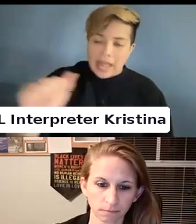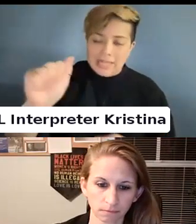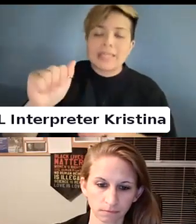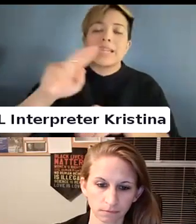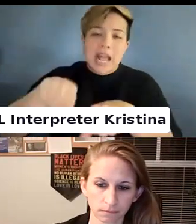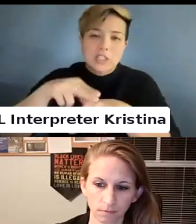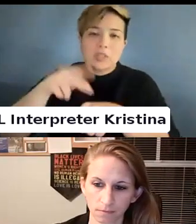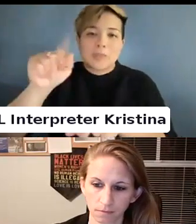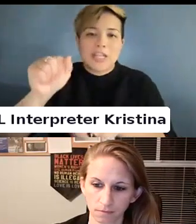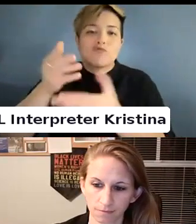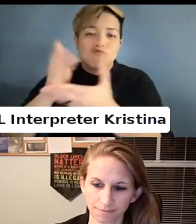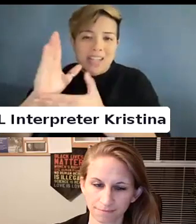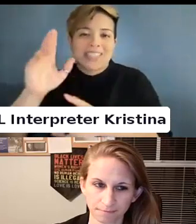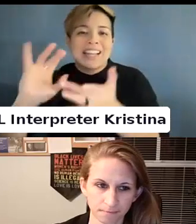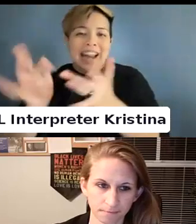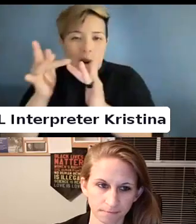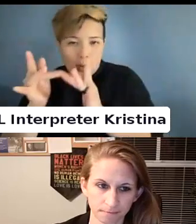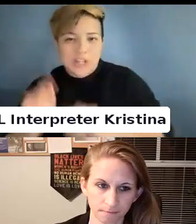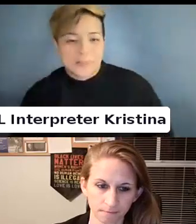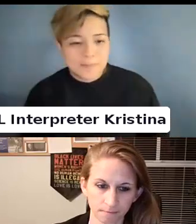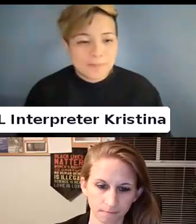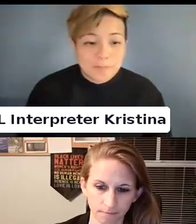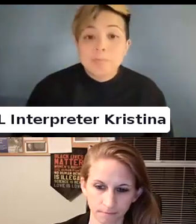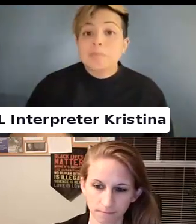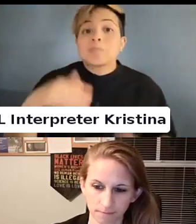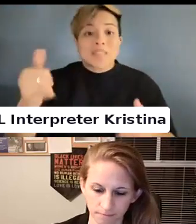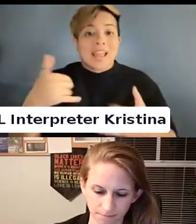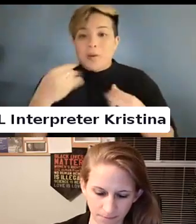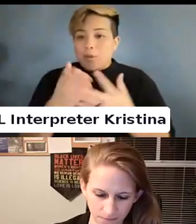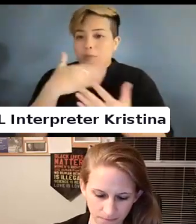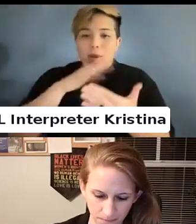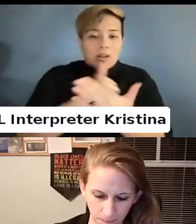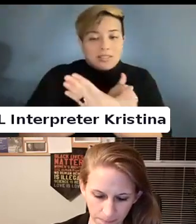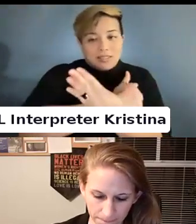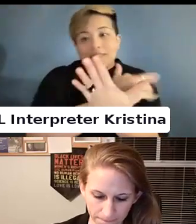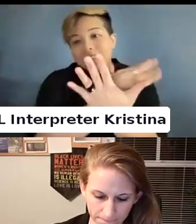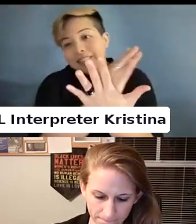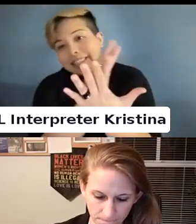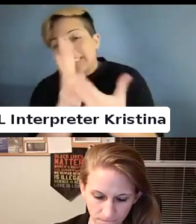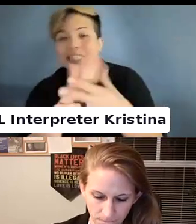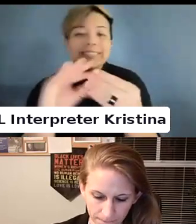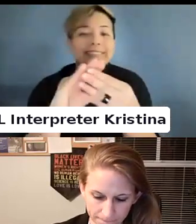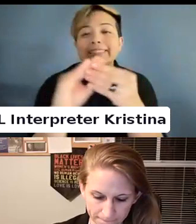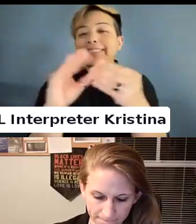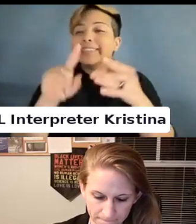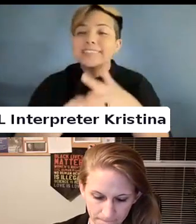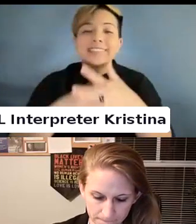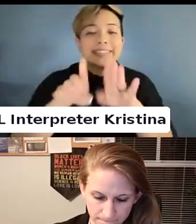So, now that I have gone through my whole spiel and talk a whole lot.